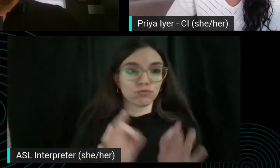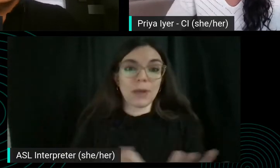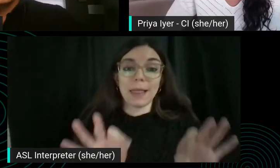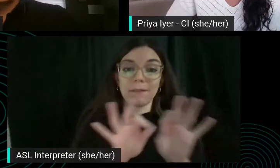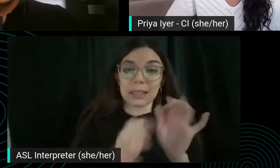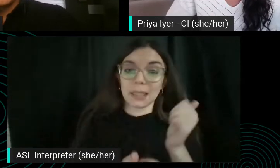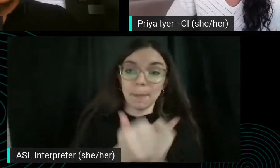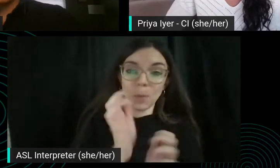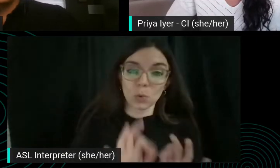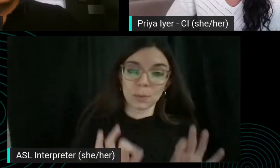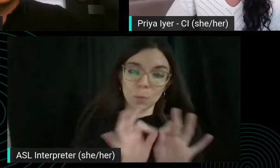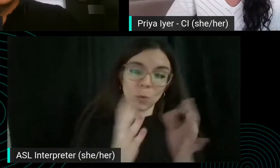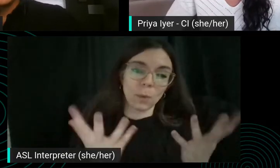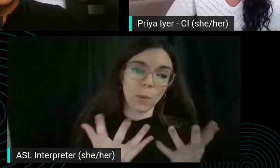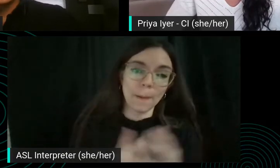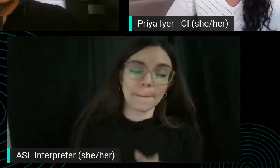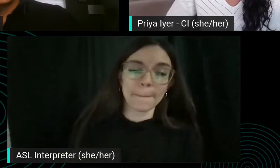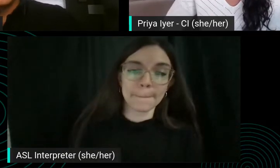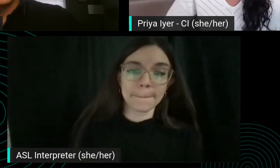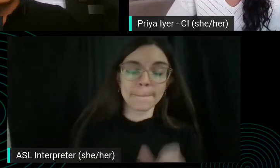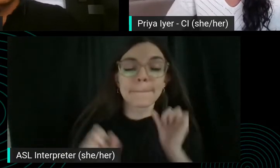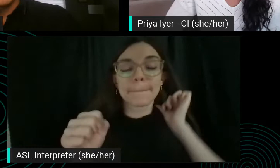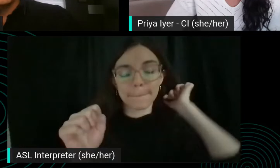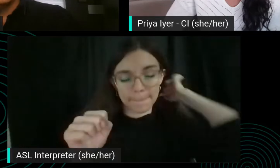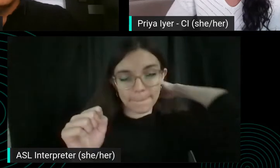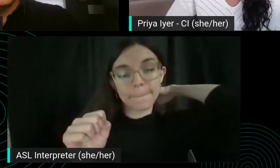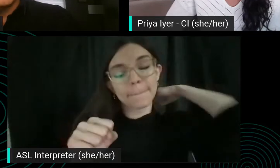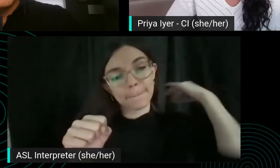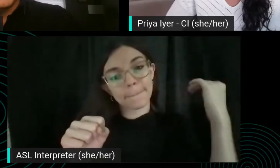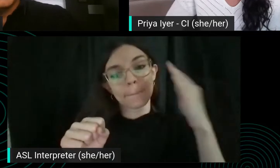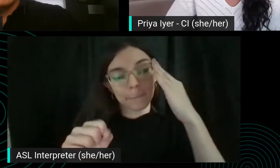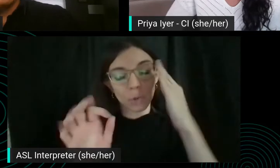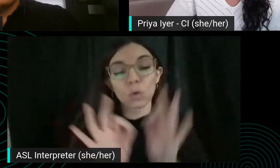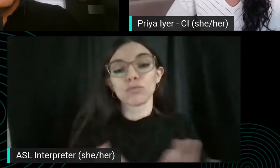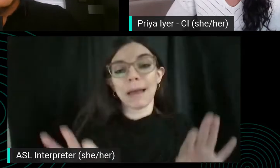Yeah, it's relevancy. Is is the main one? Again.